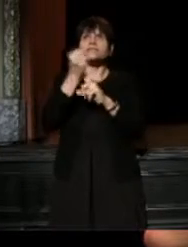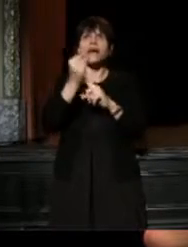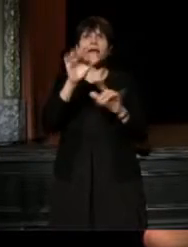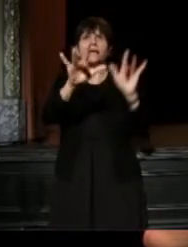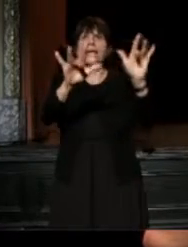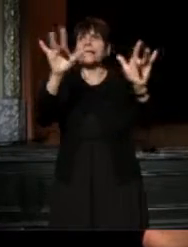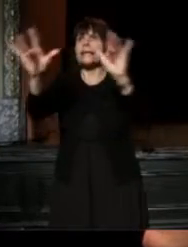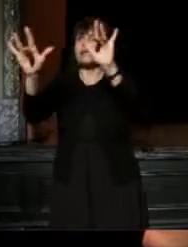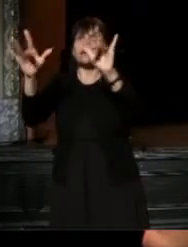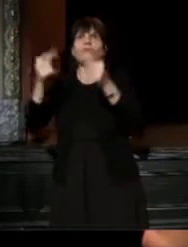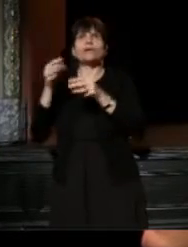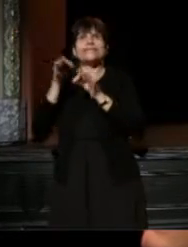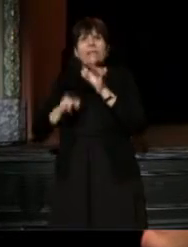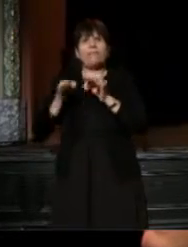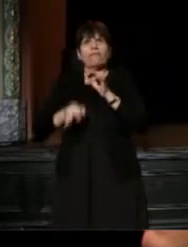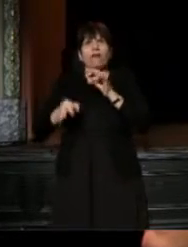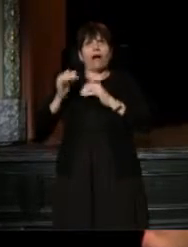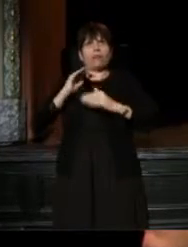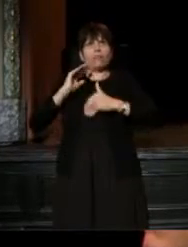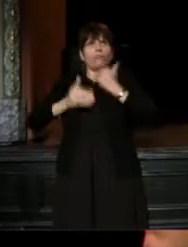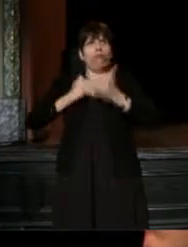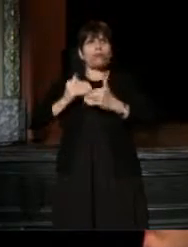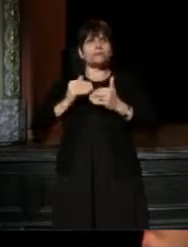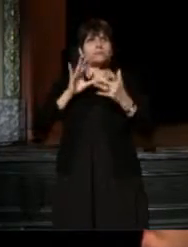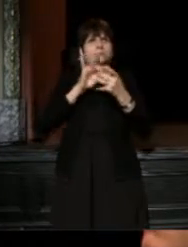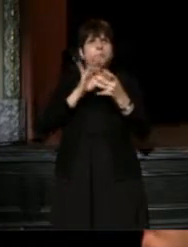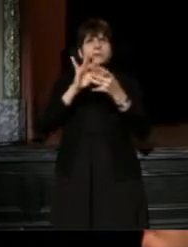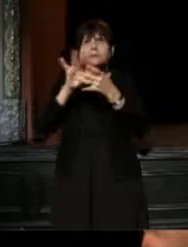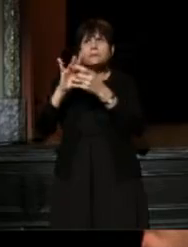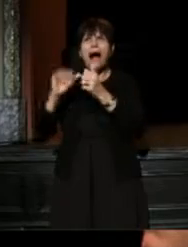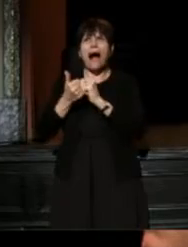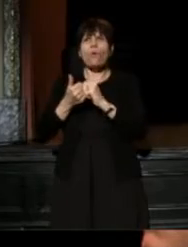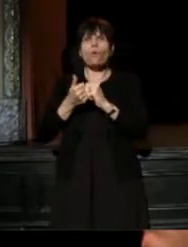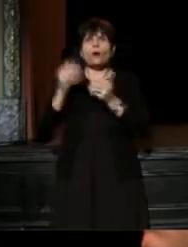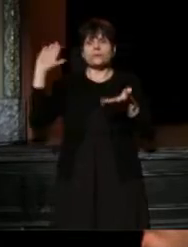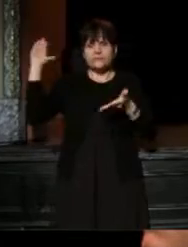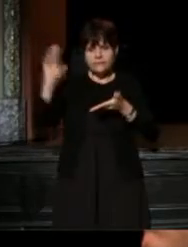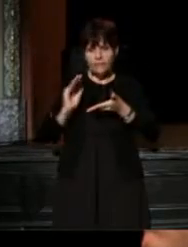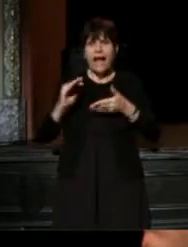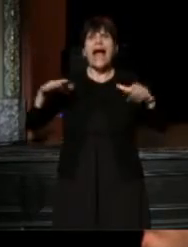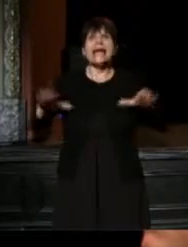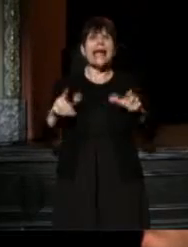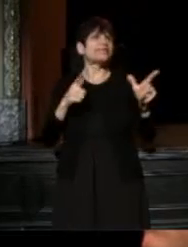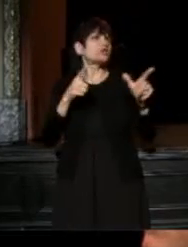we tried to simplify the process as much as possible and to act as quickly as possible.